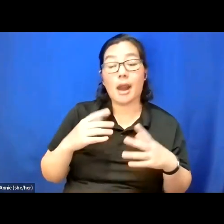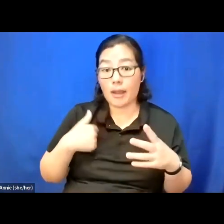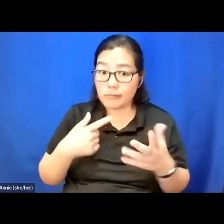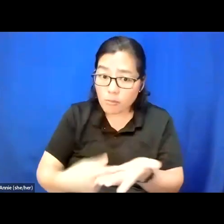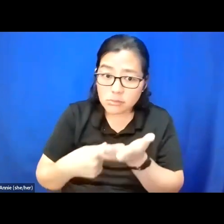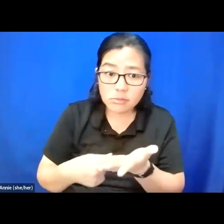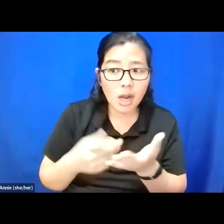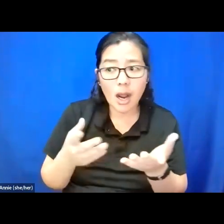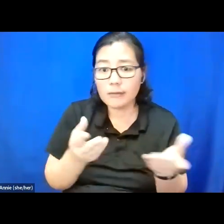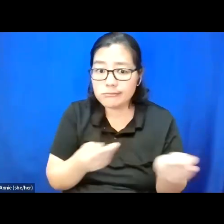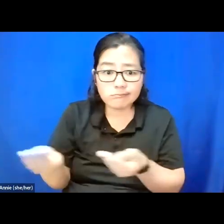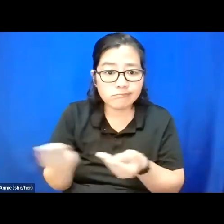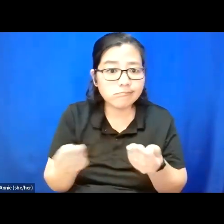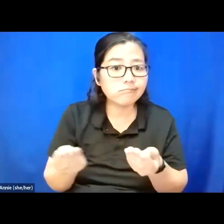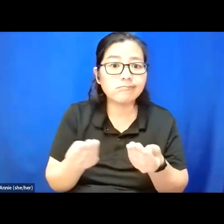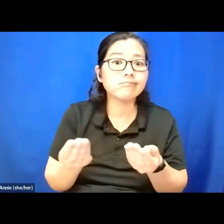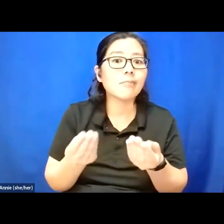that I have made this work a little bit easier for you.